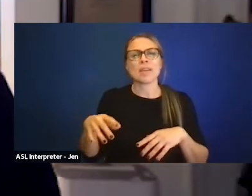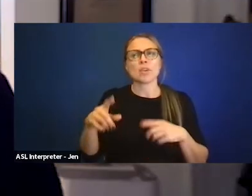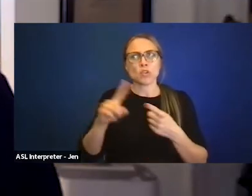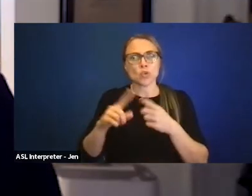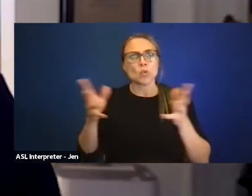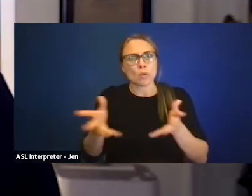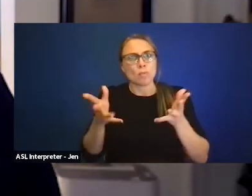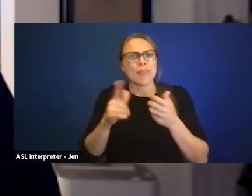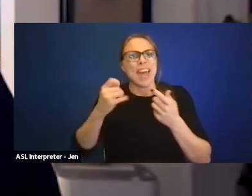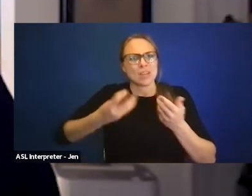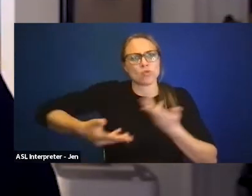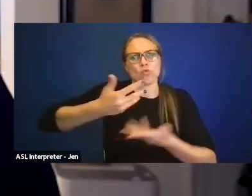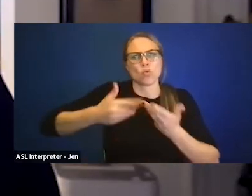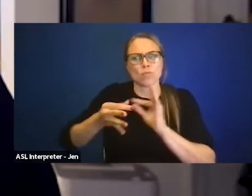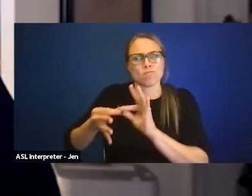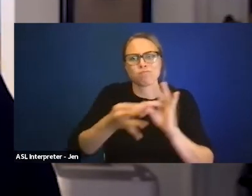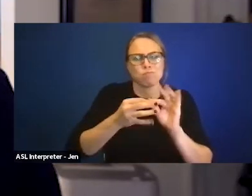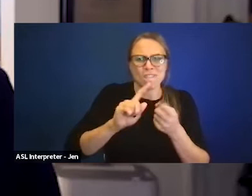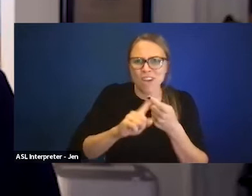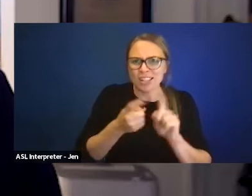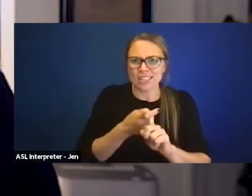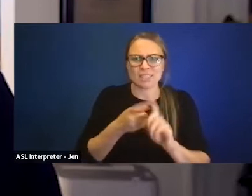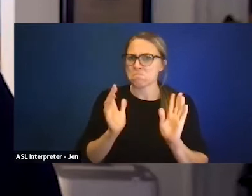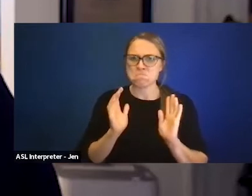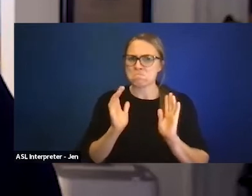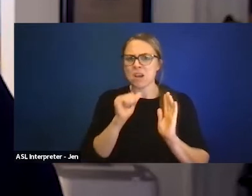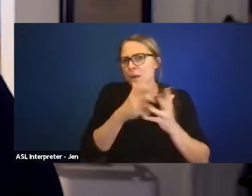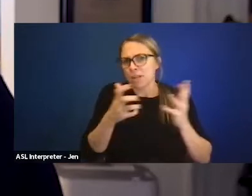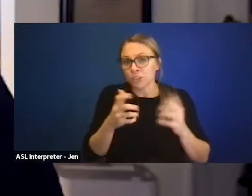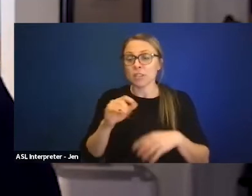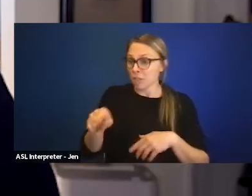Children become friends with each other when there are conducive environments.